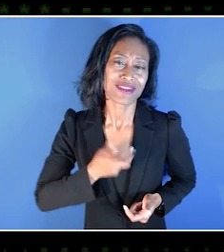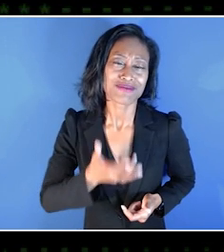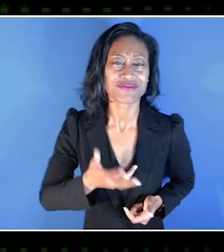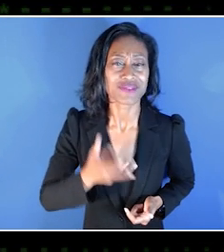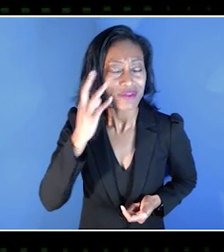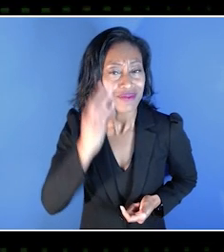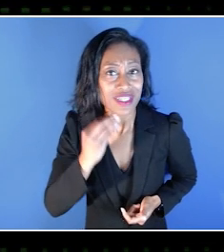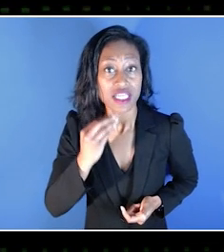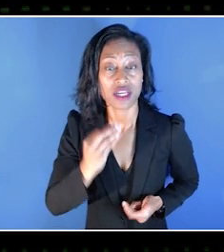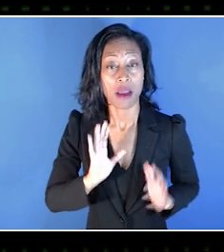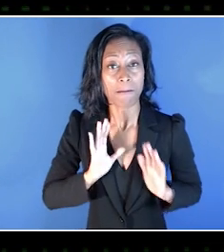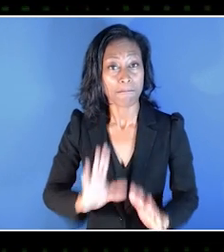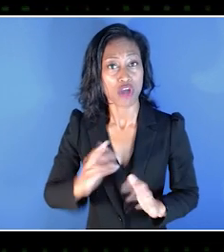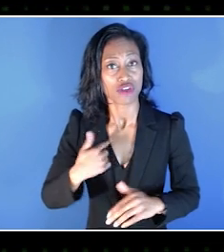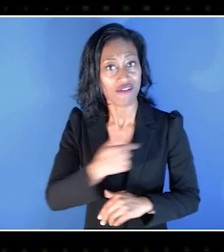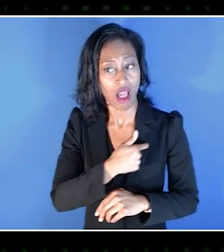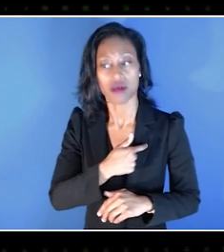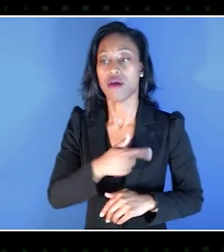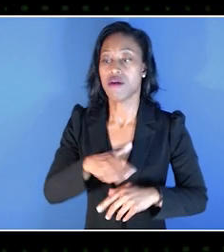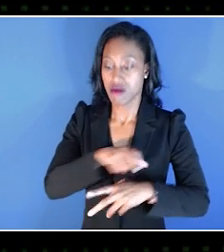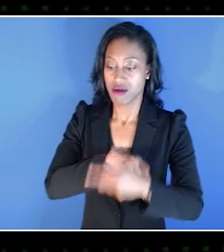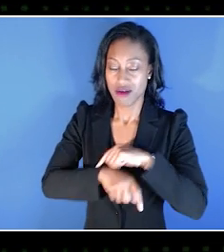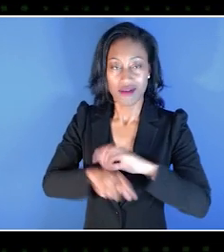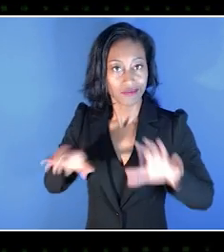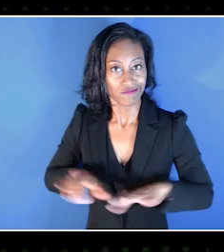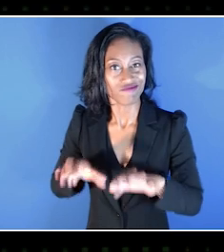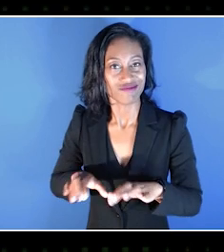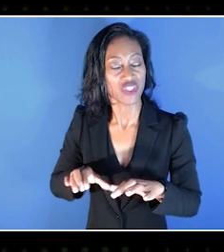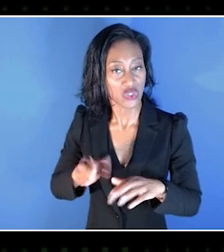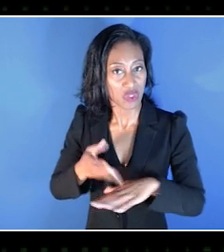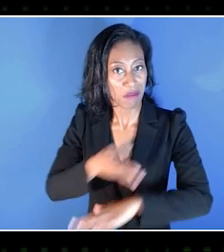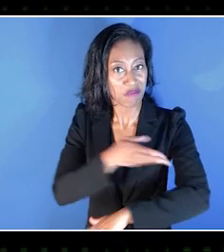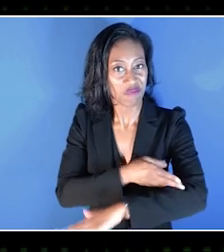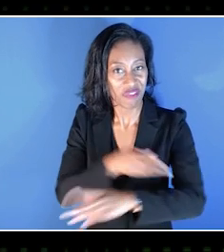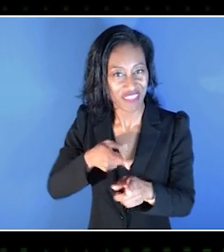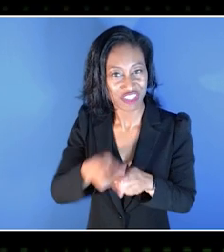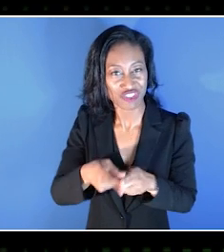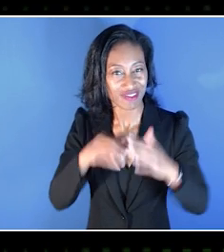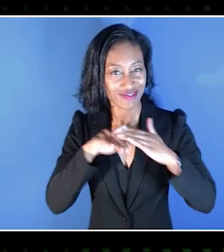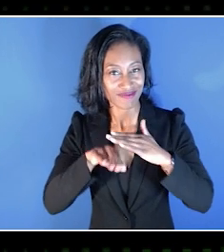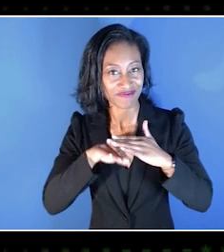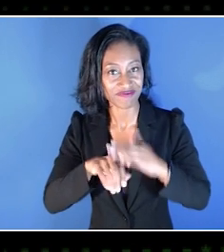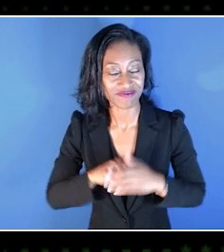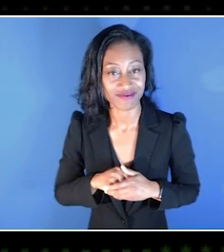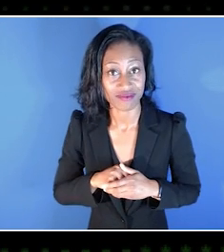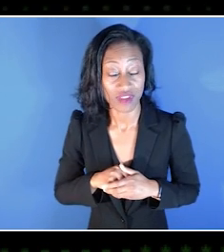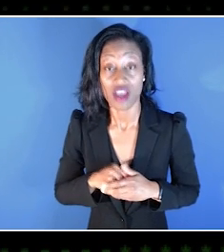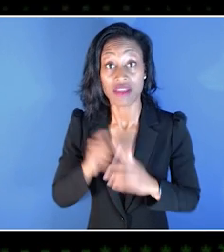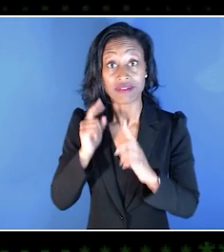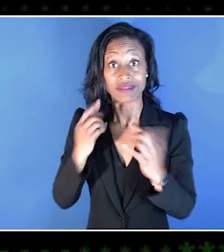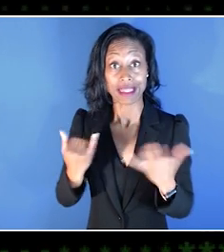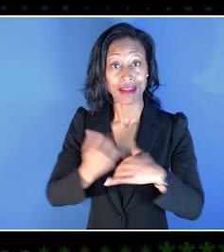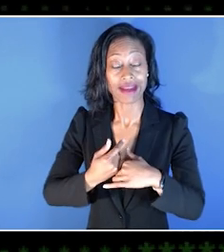and pushed us to do more to make our industry accessible. Today's show is about amplifying those voices